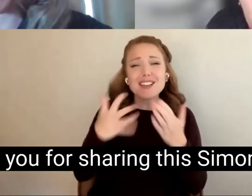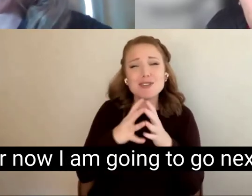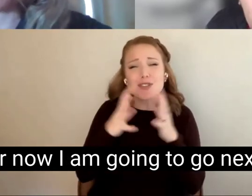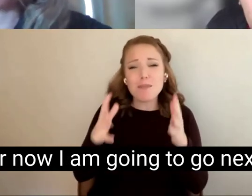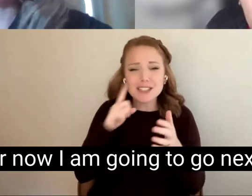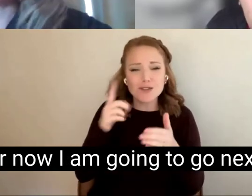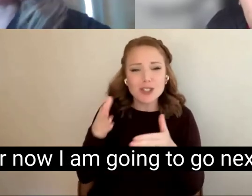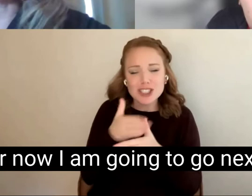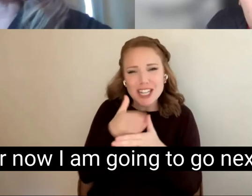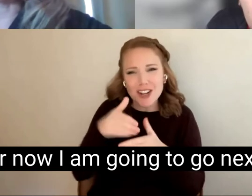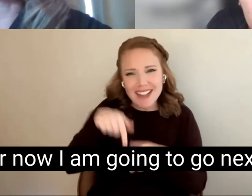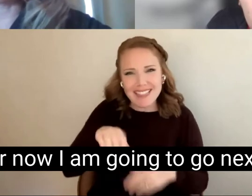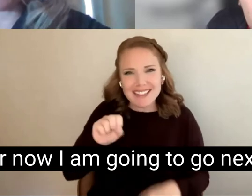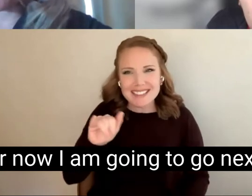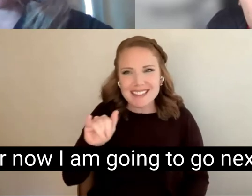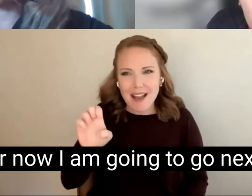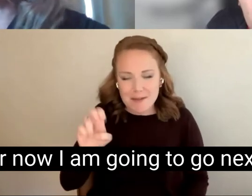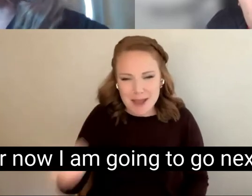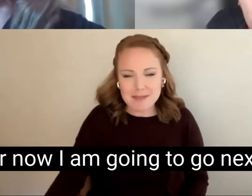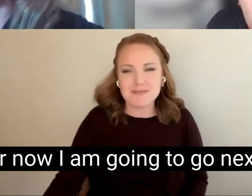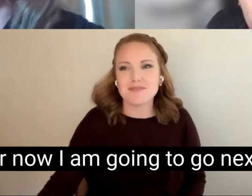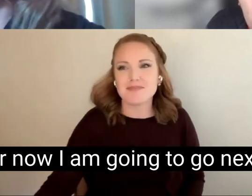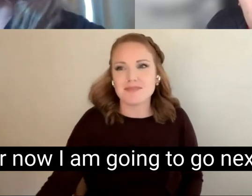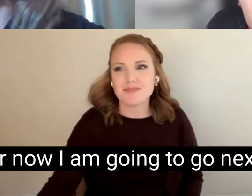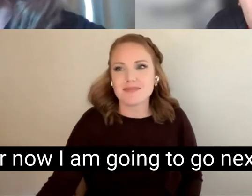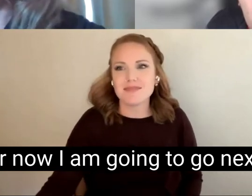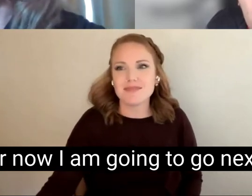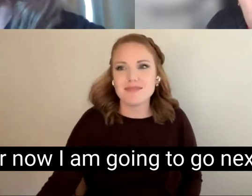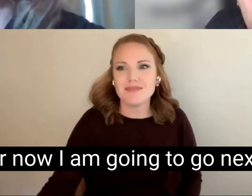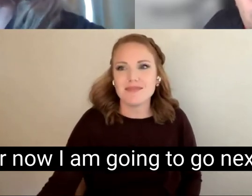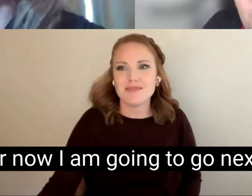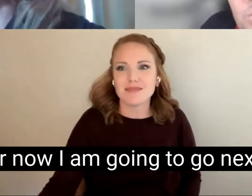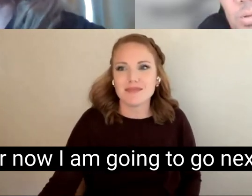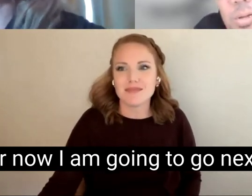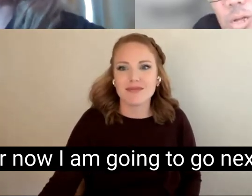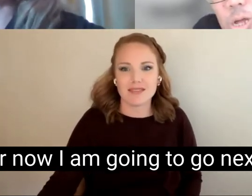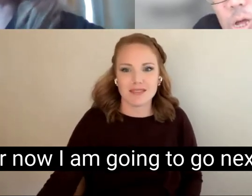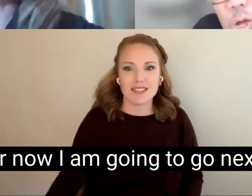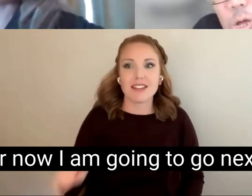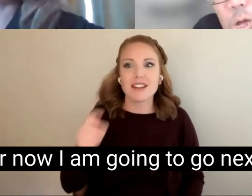And for now I am going to go next to Eric.